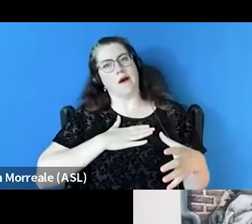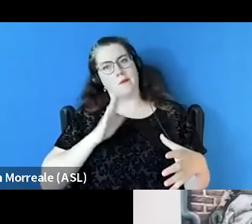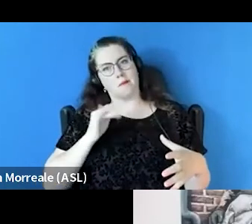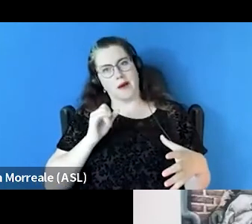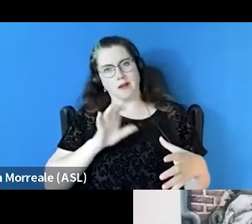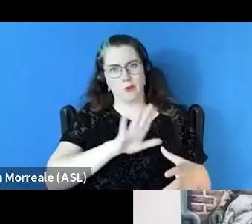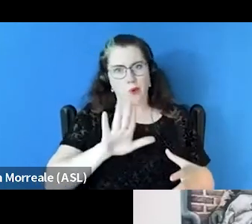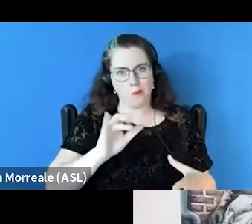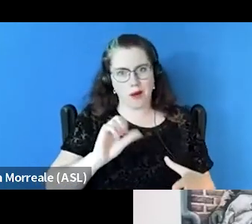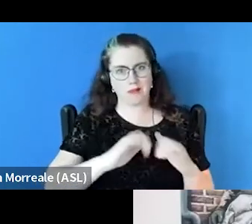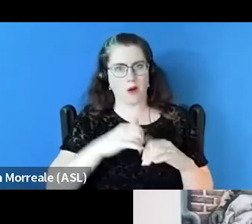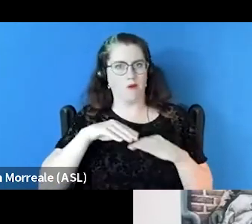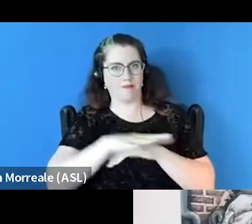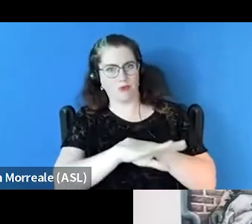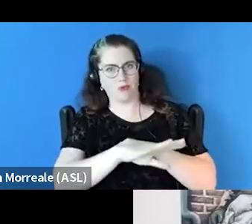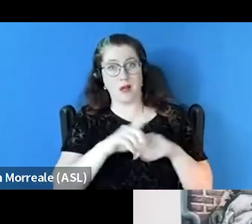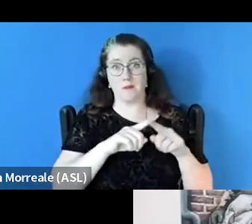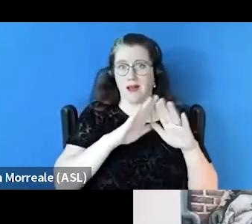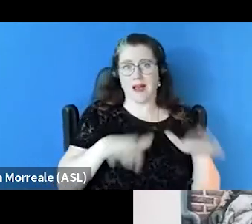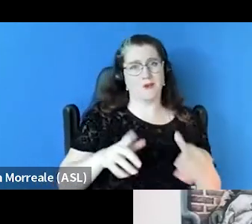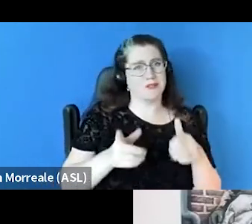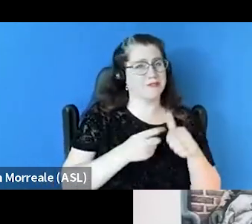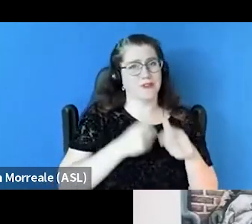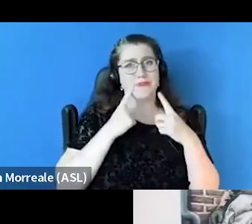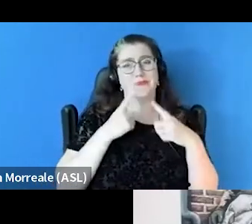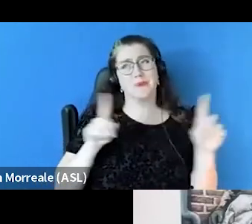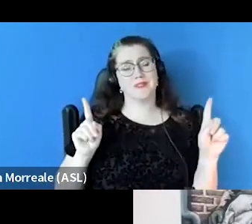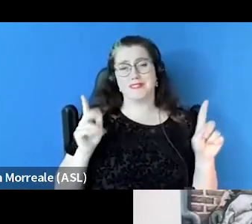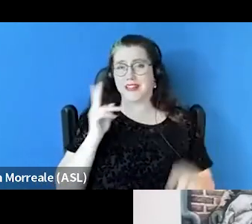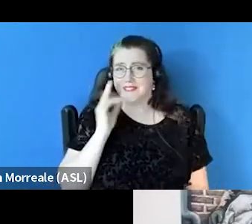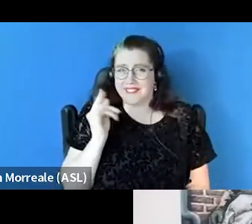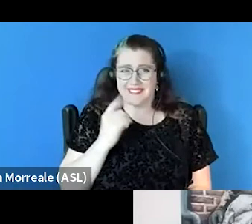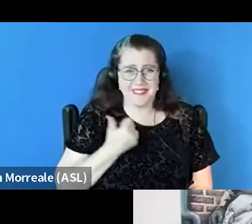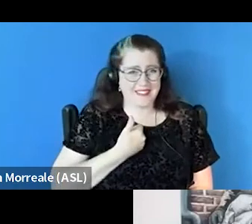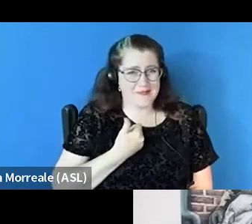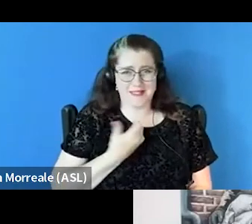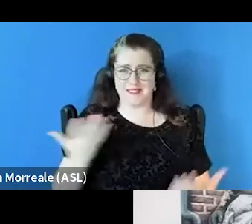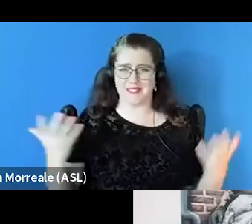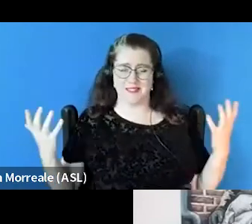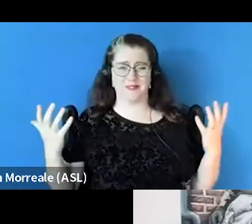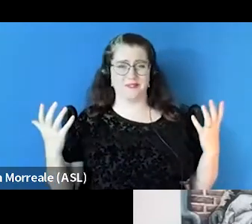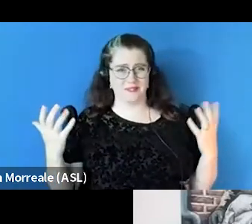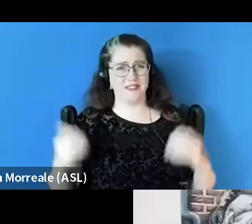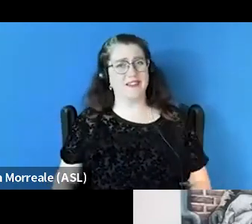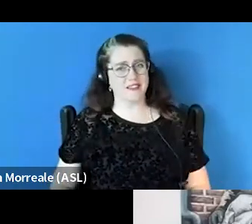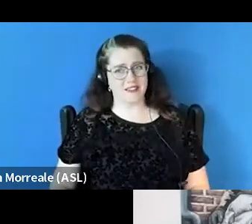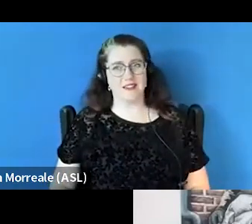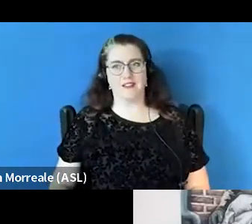But every Housing First does work, I've seen it myself. It's a matter of really having more of the resources